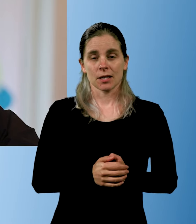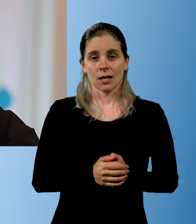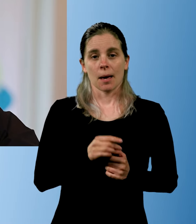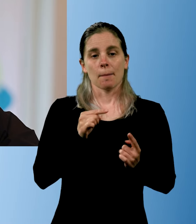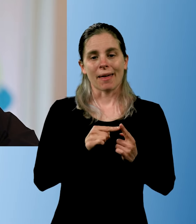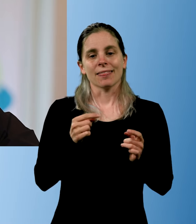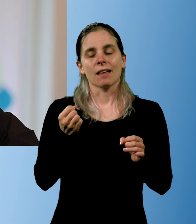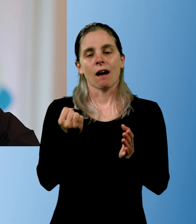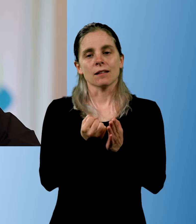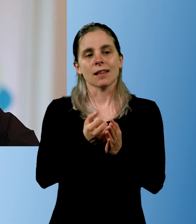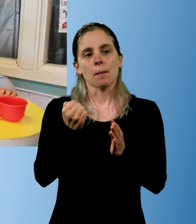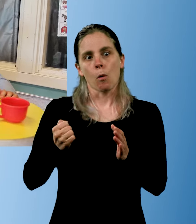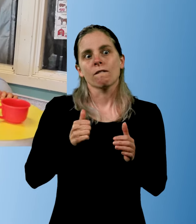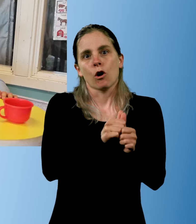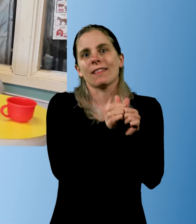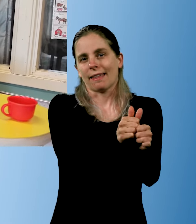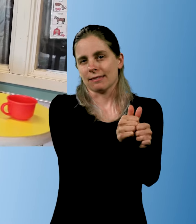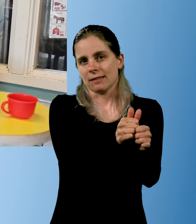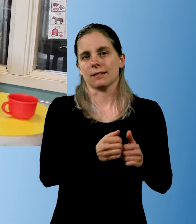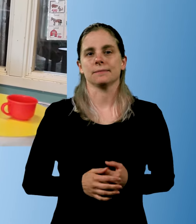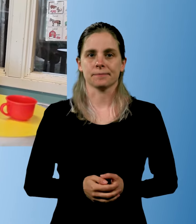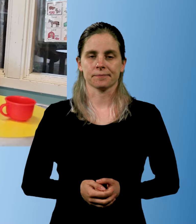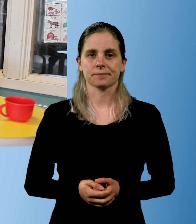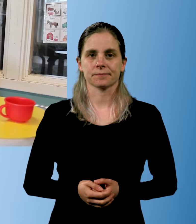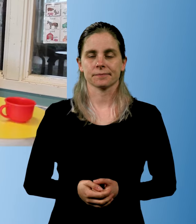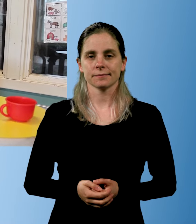This means that the staff has to be very close.